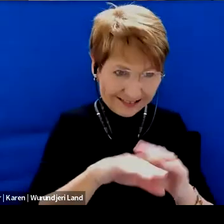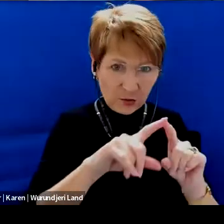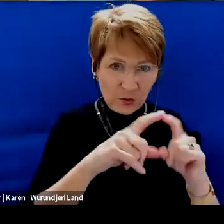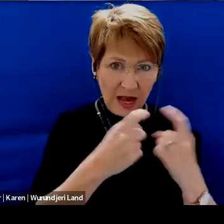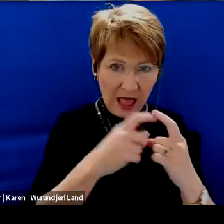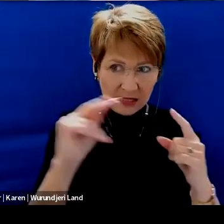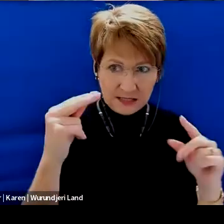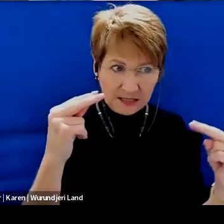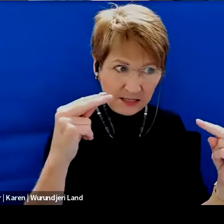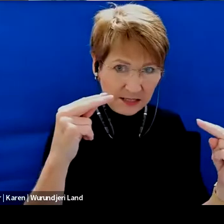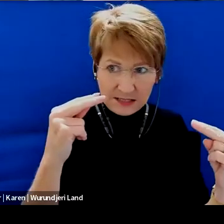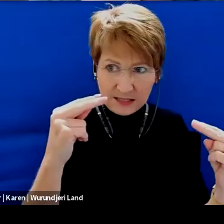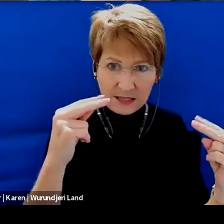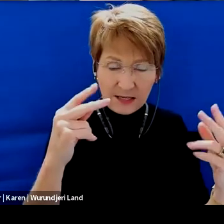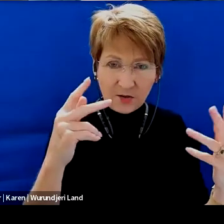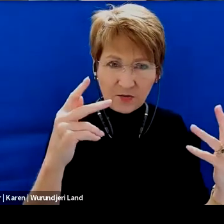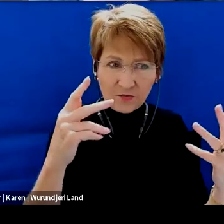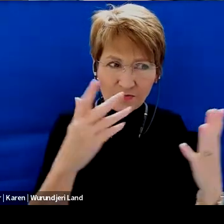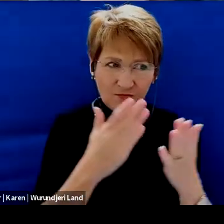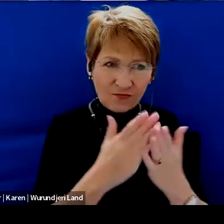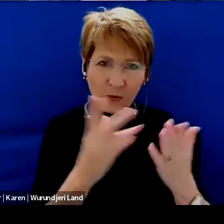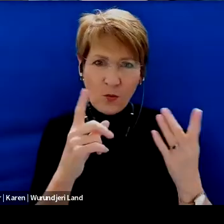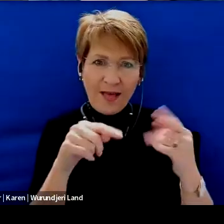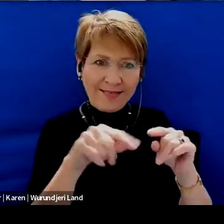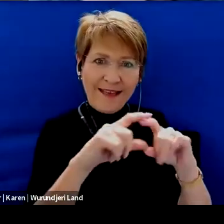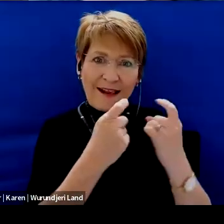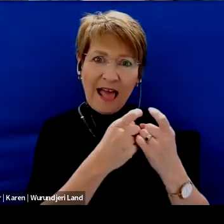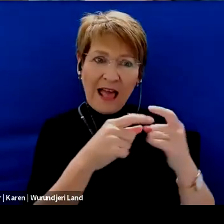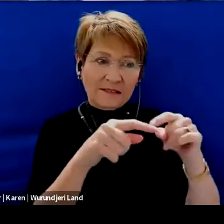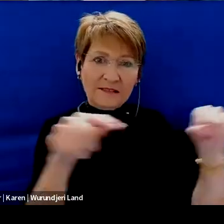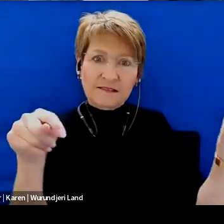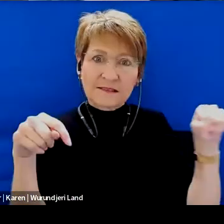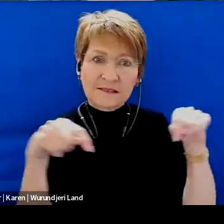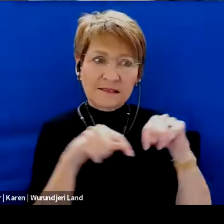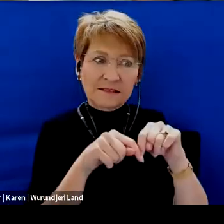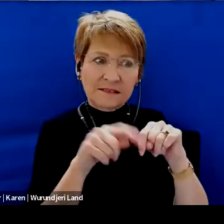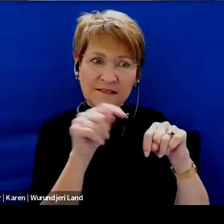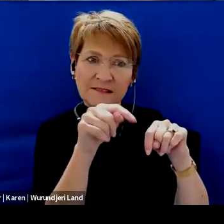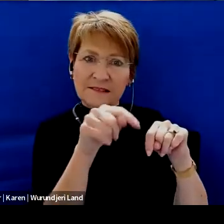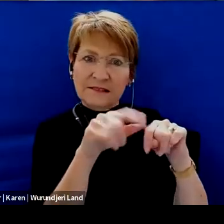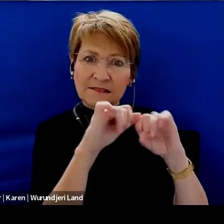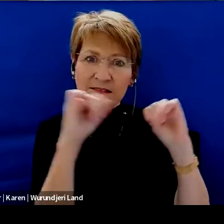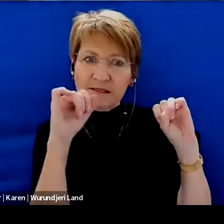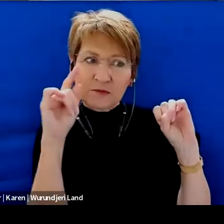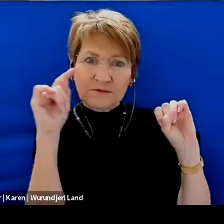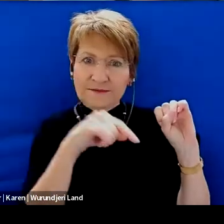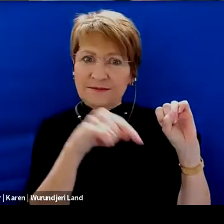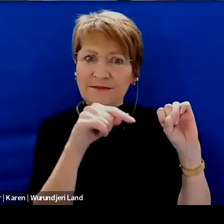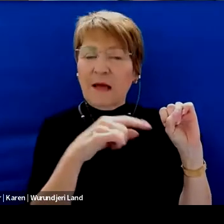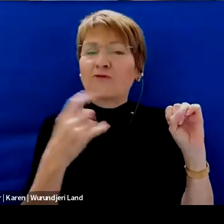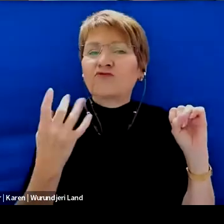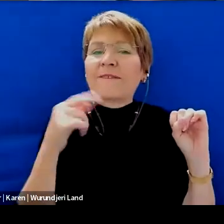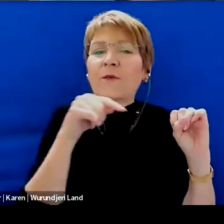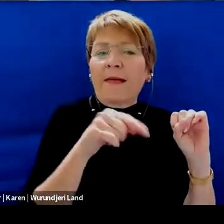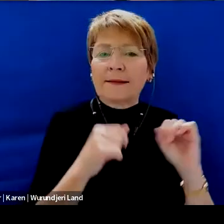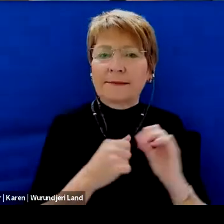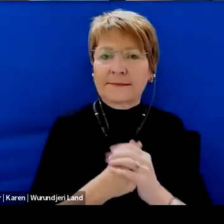my opinion, and kind of no matter what that classroom environment may entail. So yeah, That's what I think.